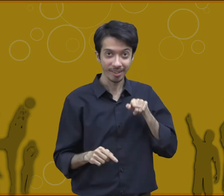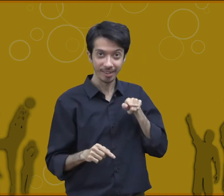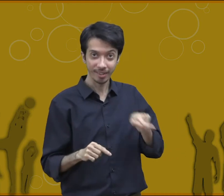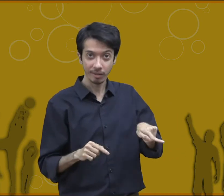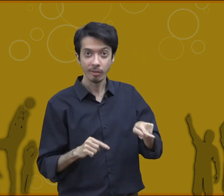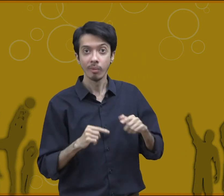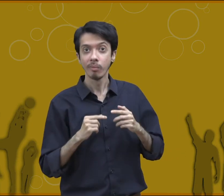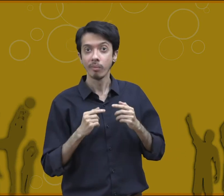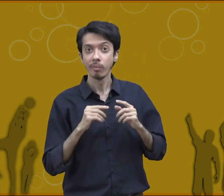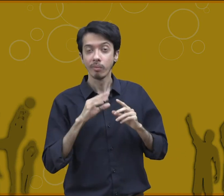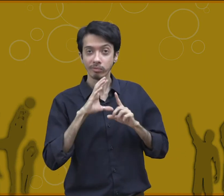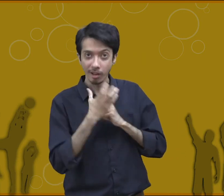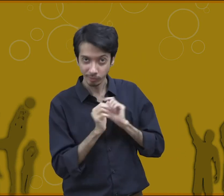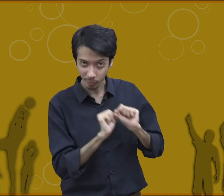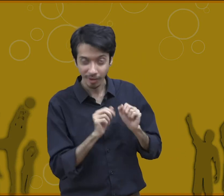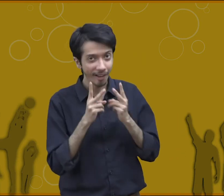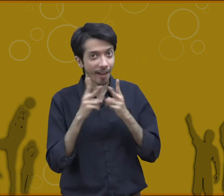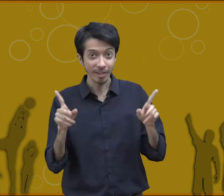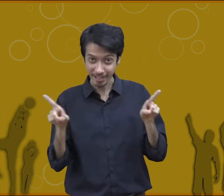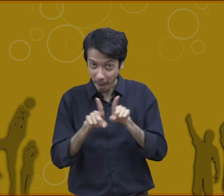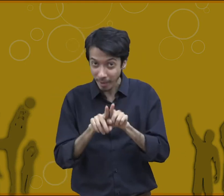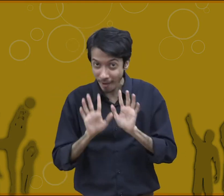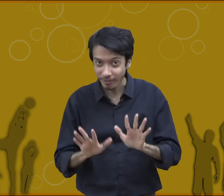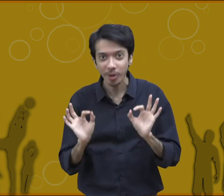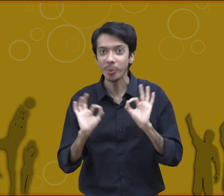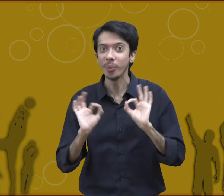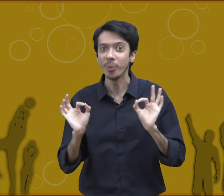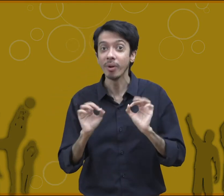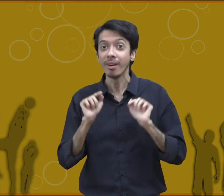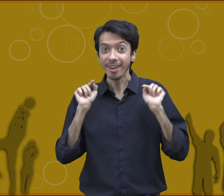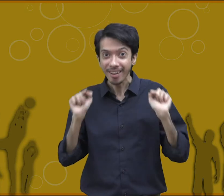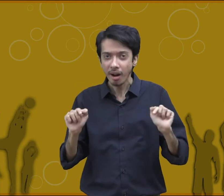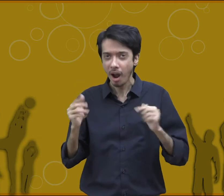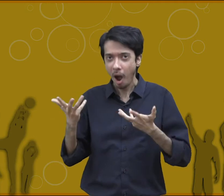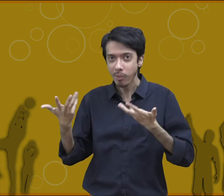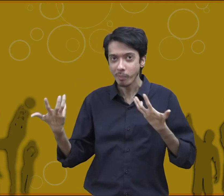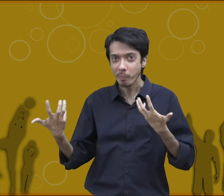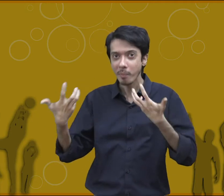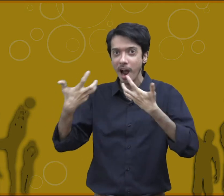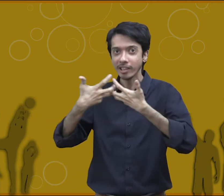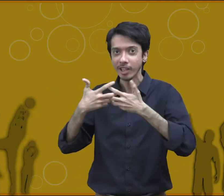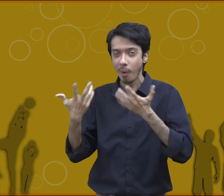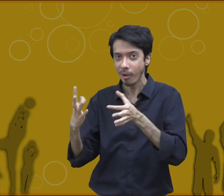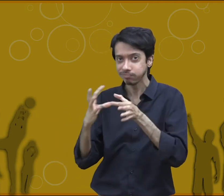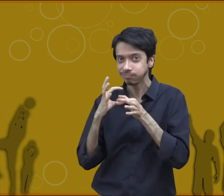Players from different countries have different culture so they try to mix themselves with others.